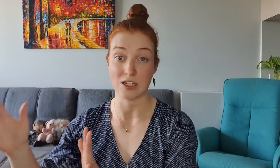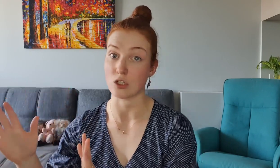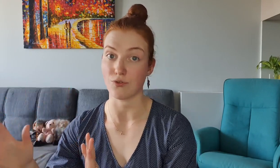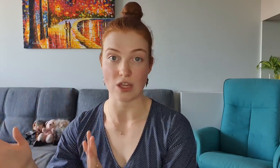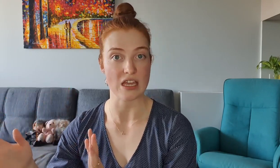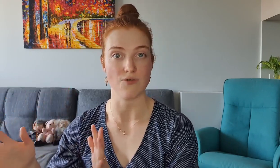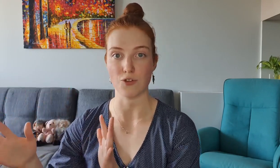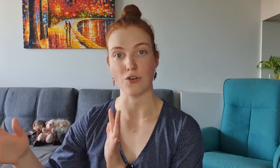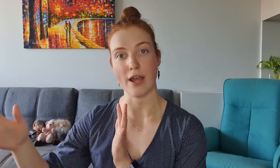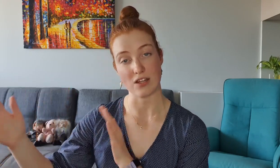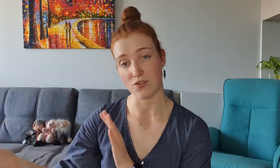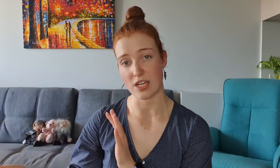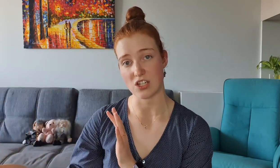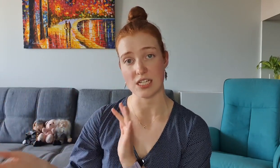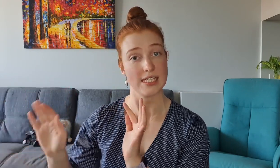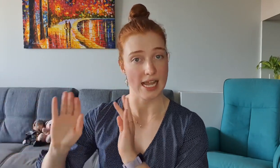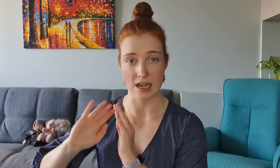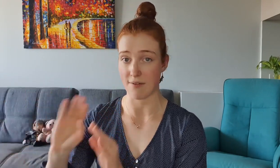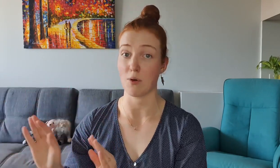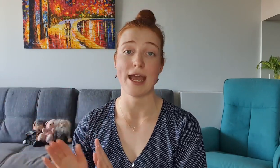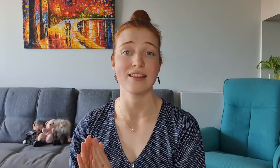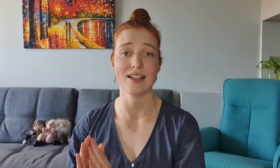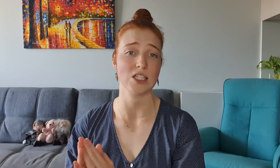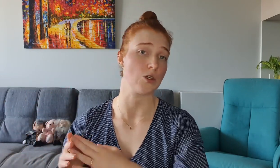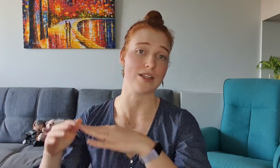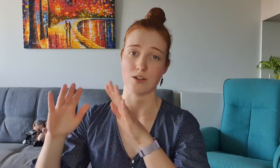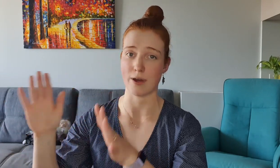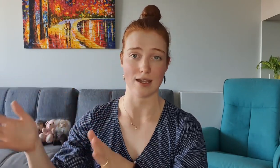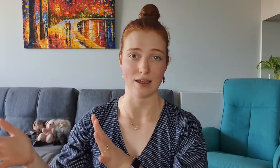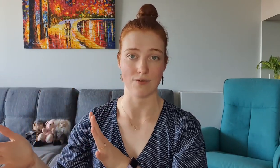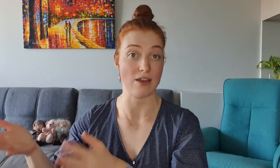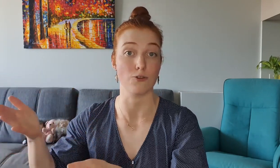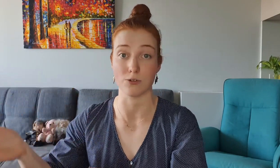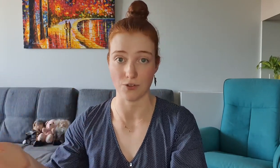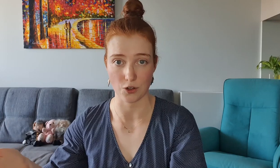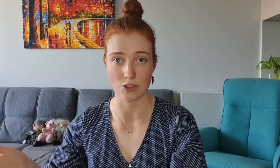There's a 10 fee for extra features and I have not paid that so there's no way I can give a full review